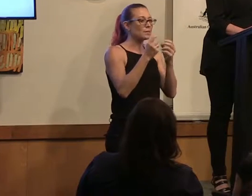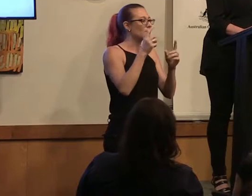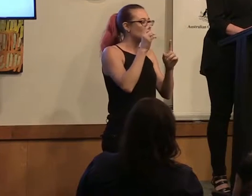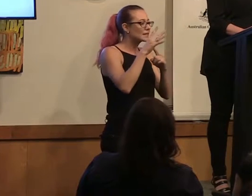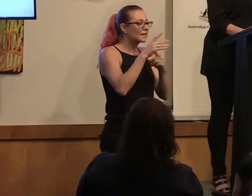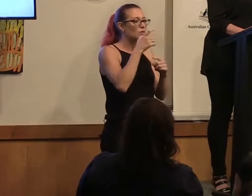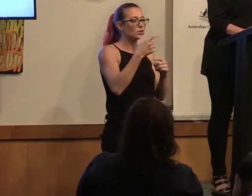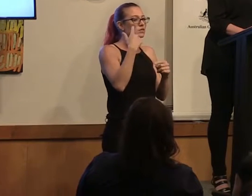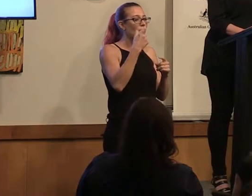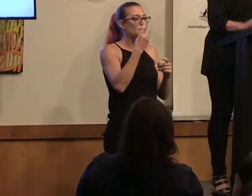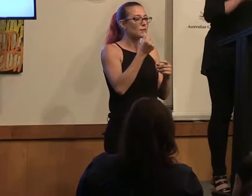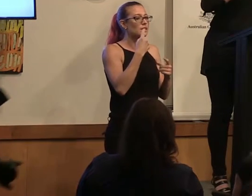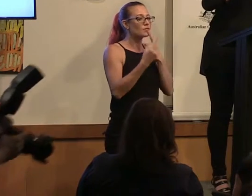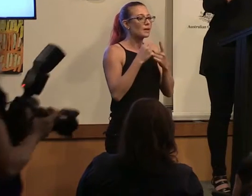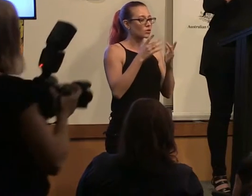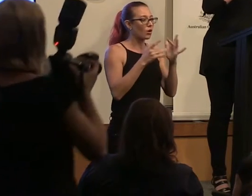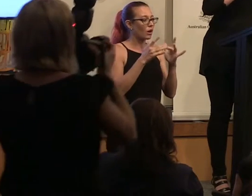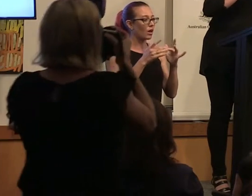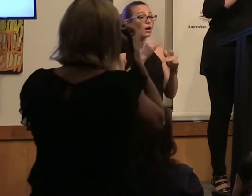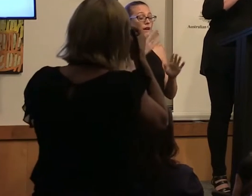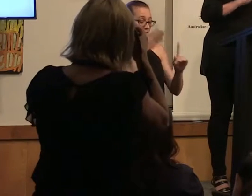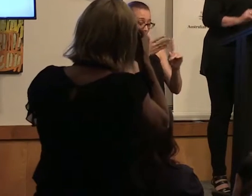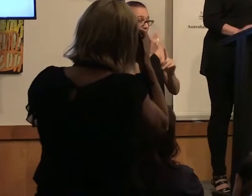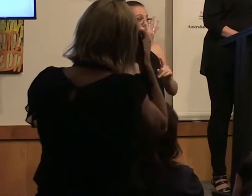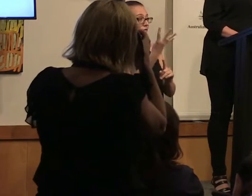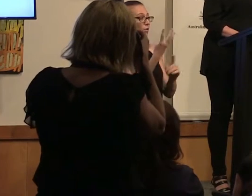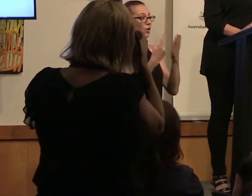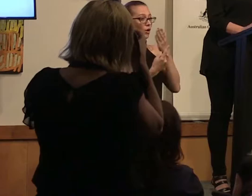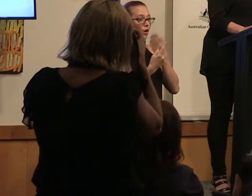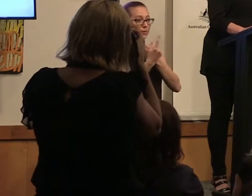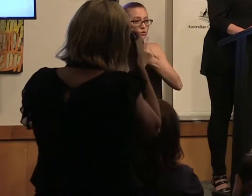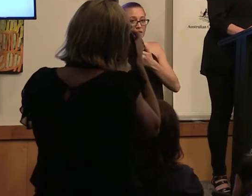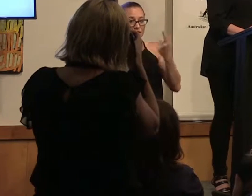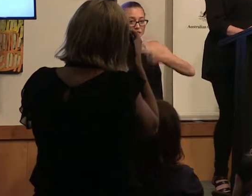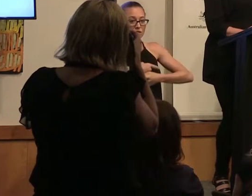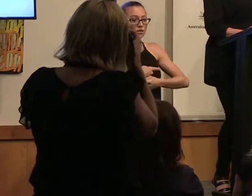online. So i'm going to focus just on 4 opportunities tonight. Though we did fund